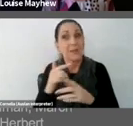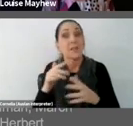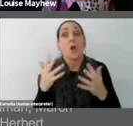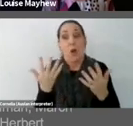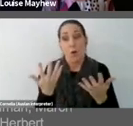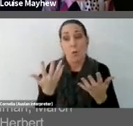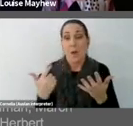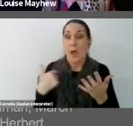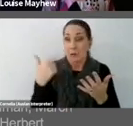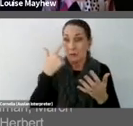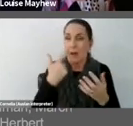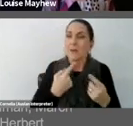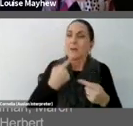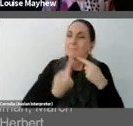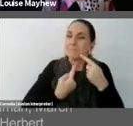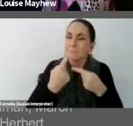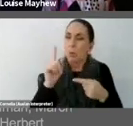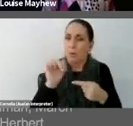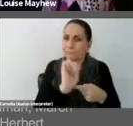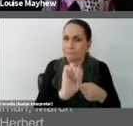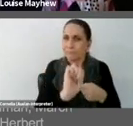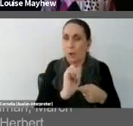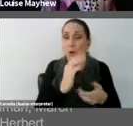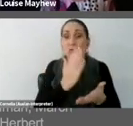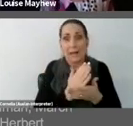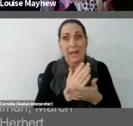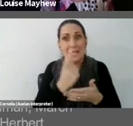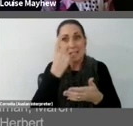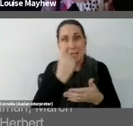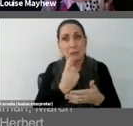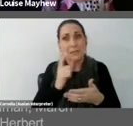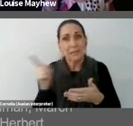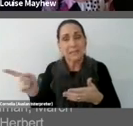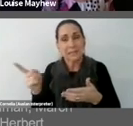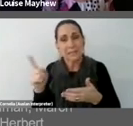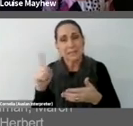this work has very serious critical and interesting things to say about